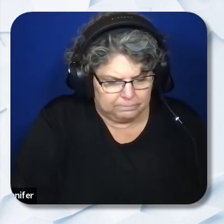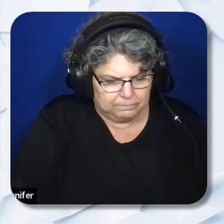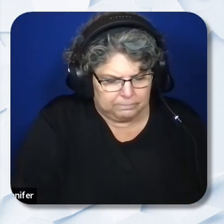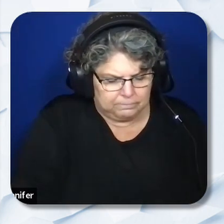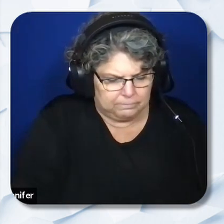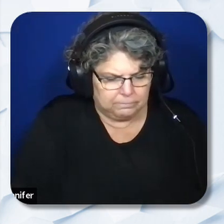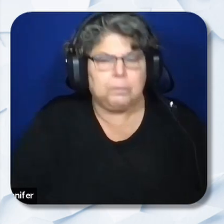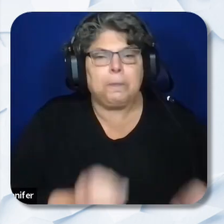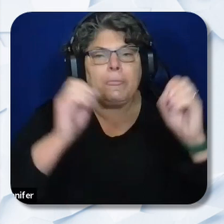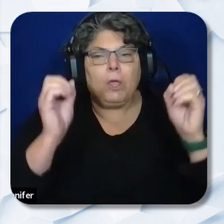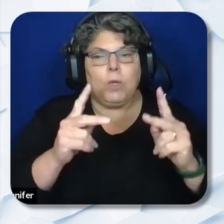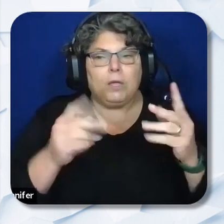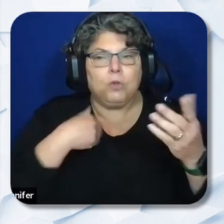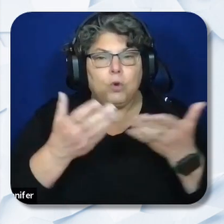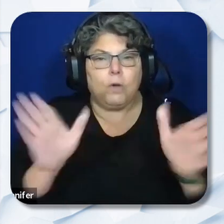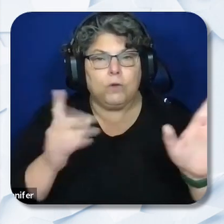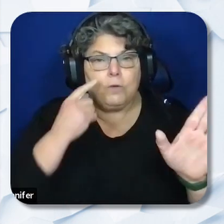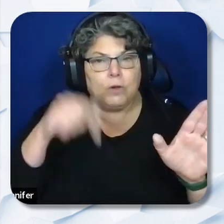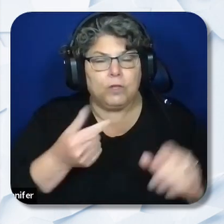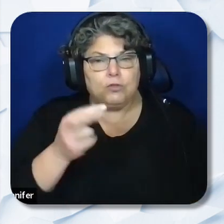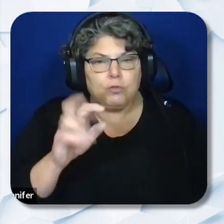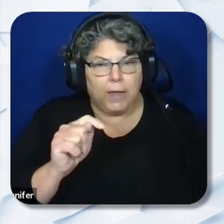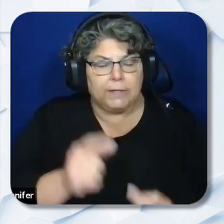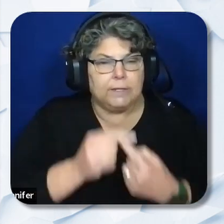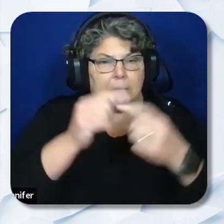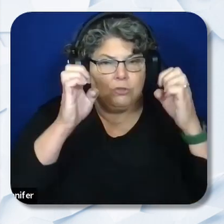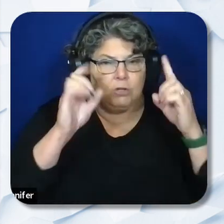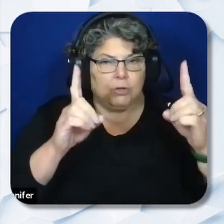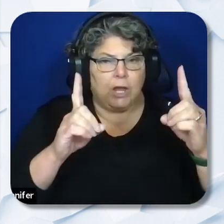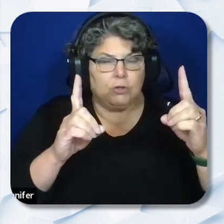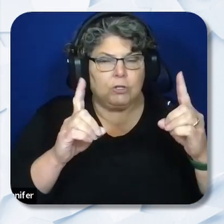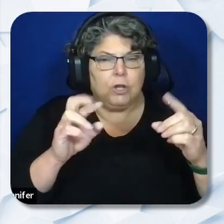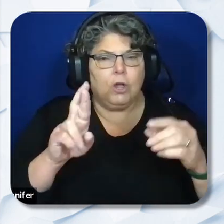right. So an overview for this grant. The special education Resource Leads